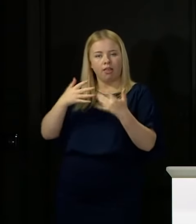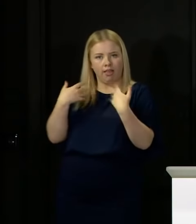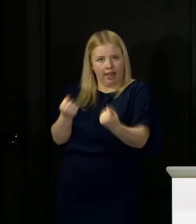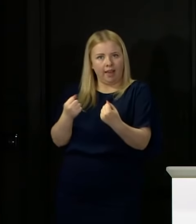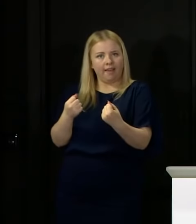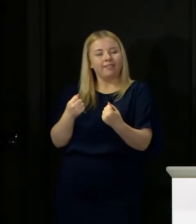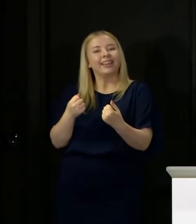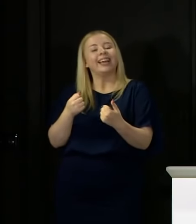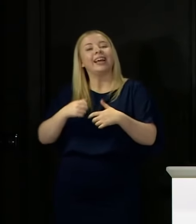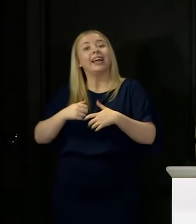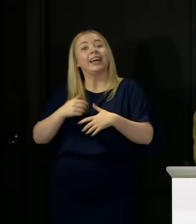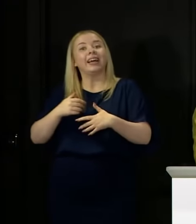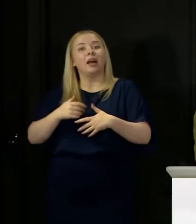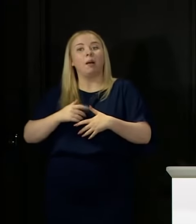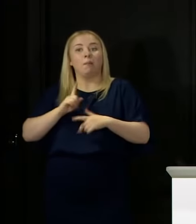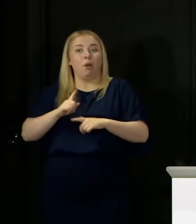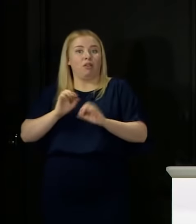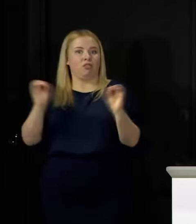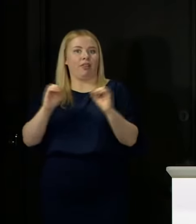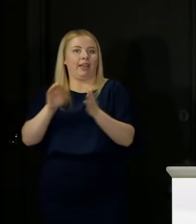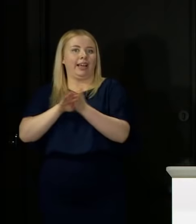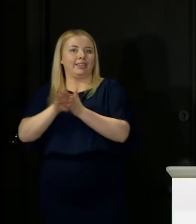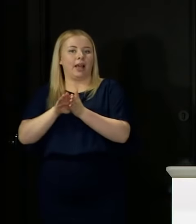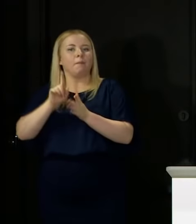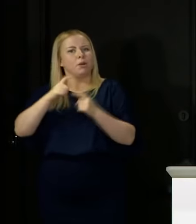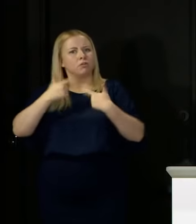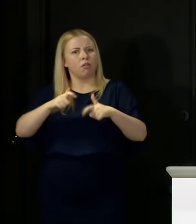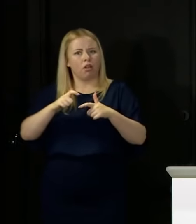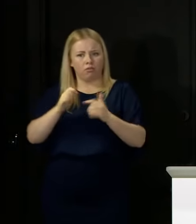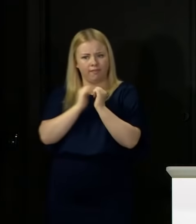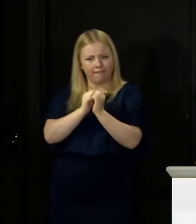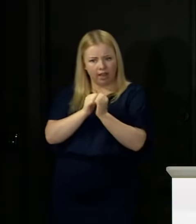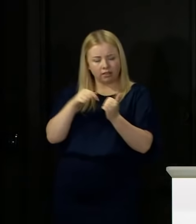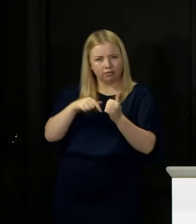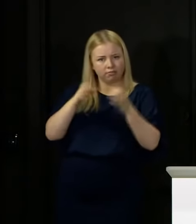And that is why the methodology and the moderation system is important in order that we can do